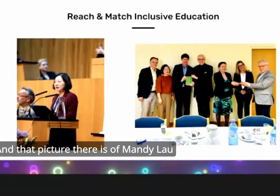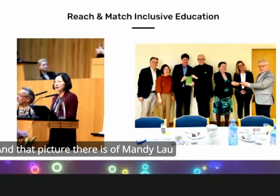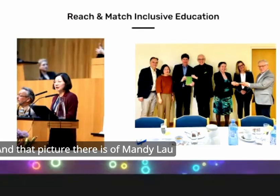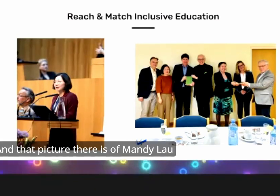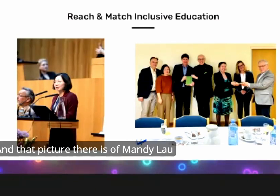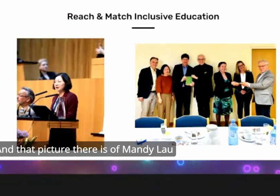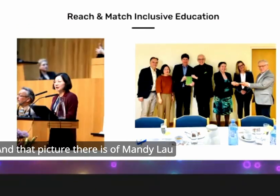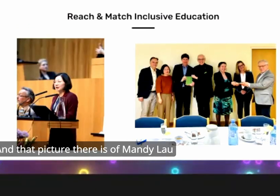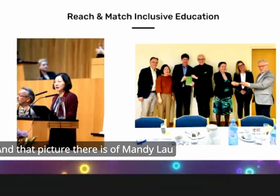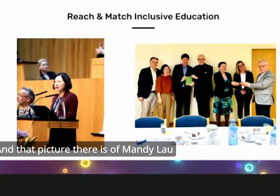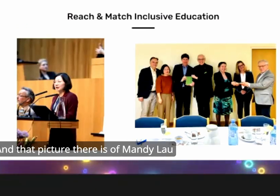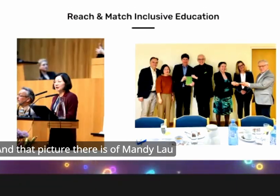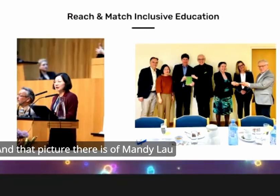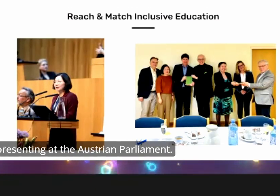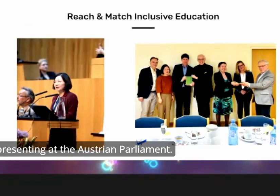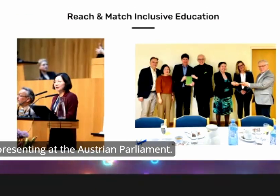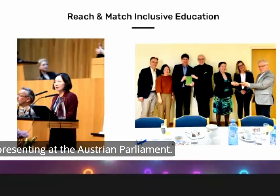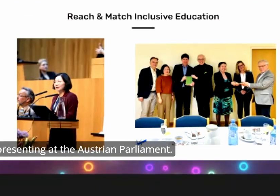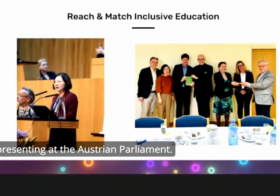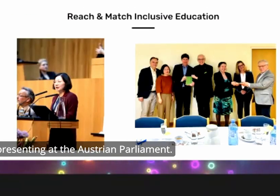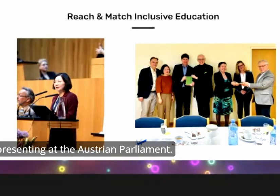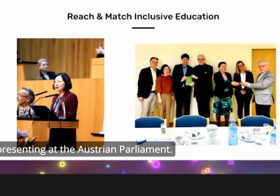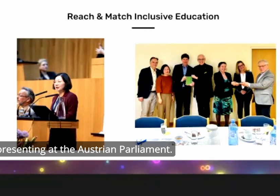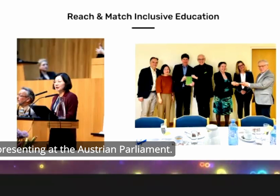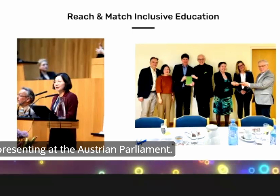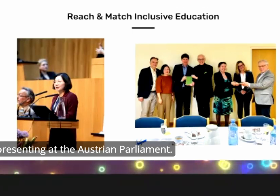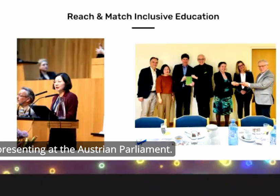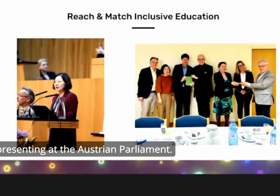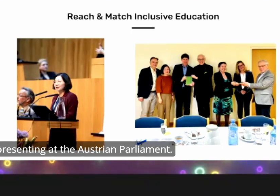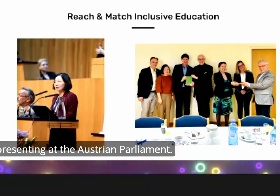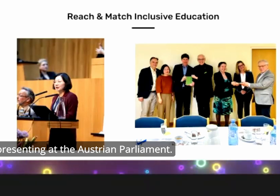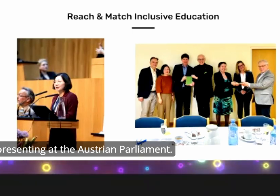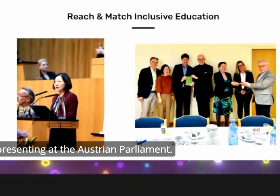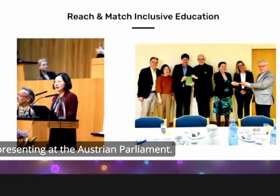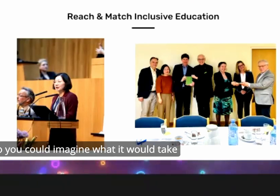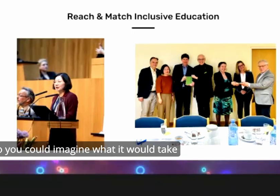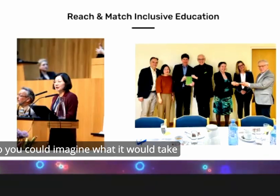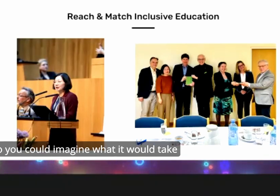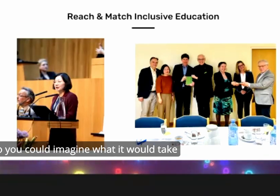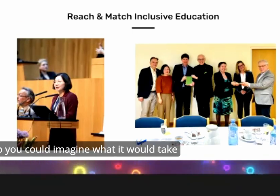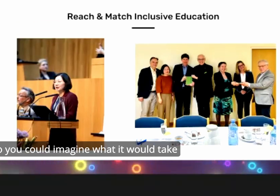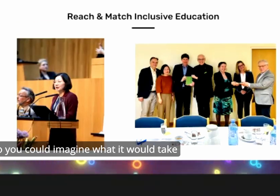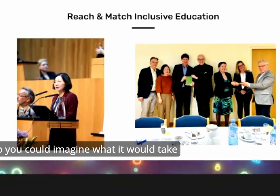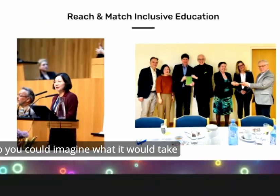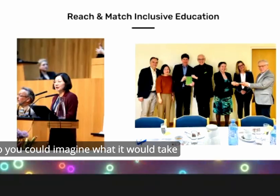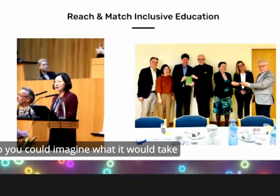picture there is of Mandy Lau presenting at the Austrian Parliament so you could imagine what it